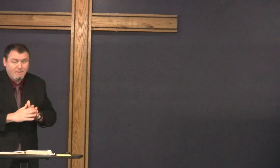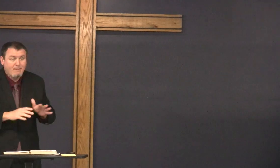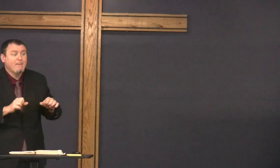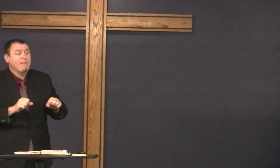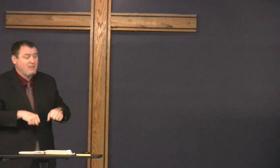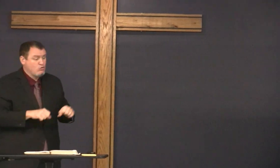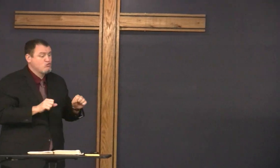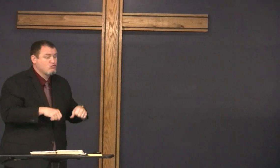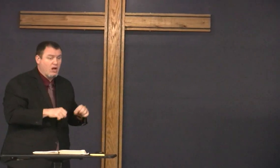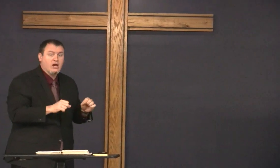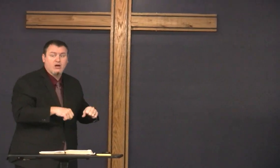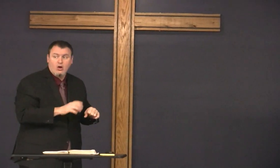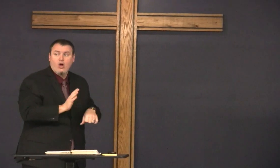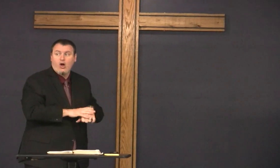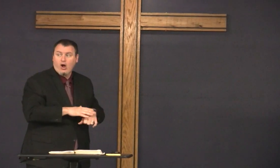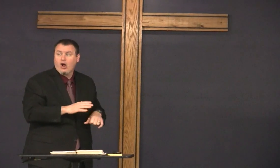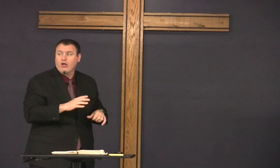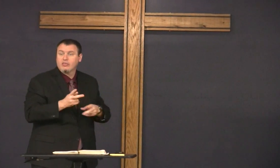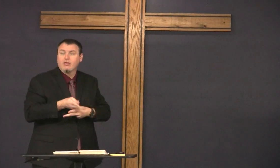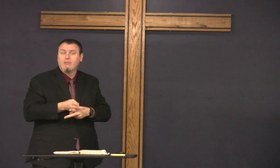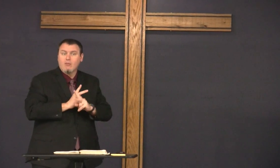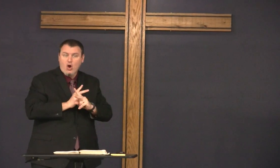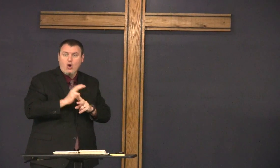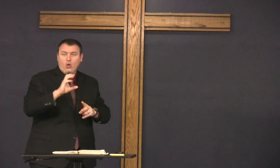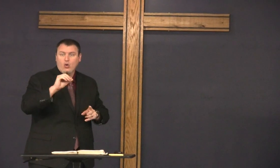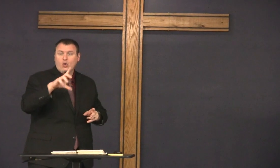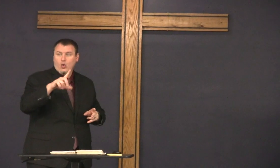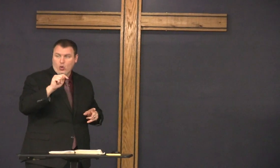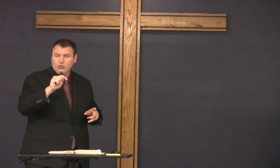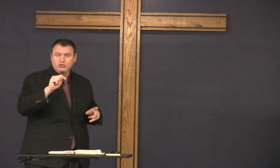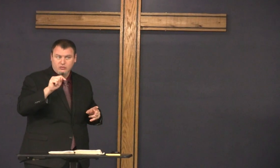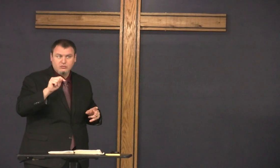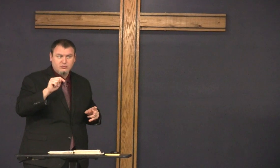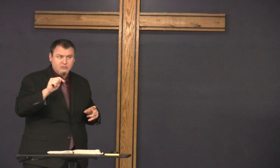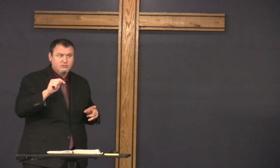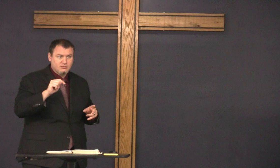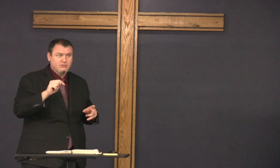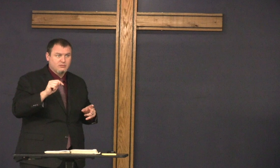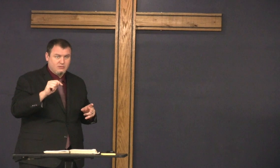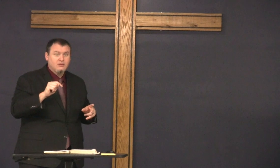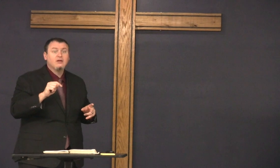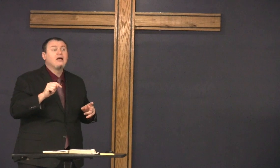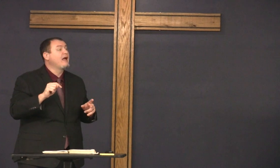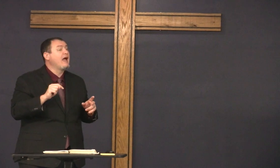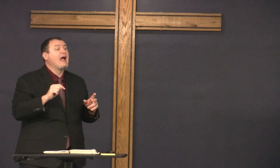it's the day that Jesus rode into Jerusalem on a borrowed cult